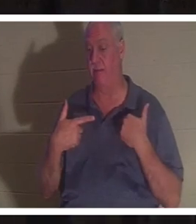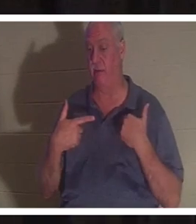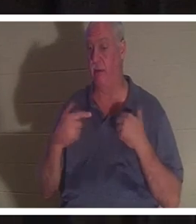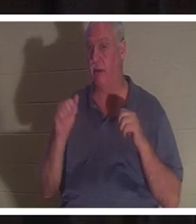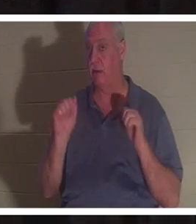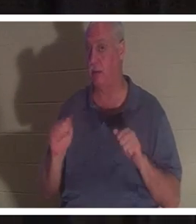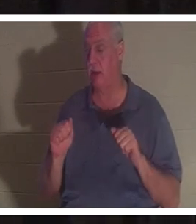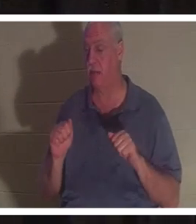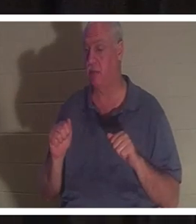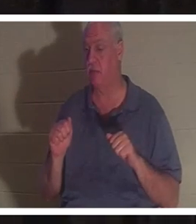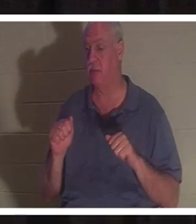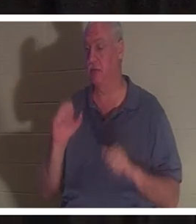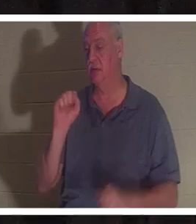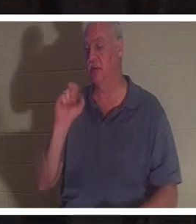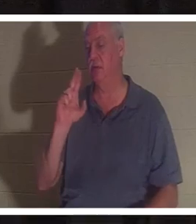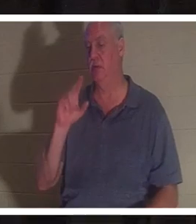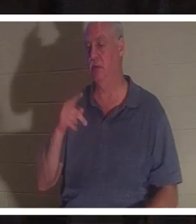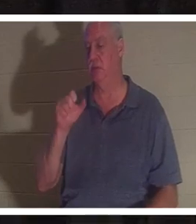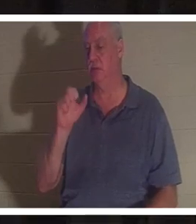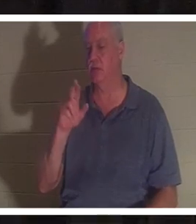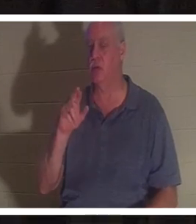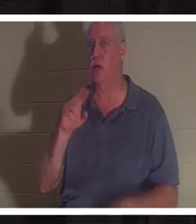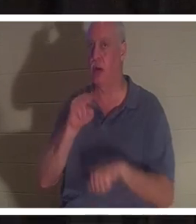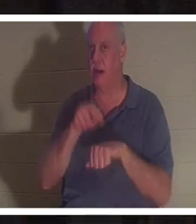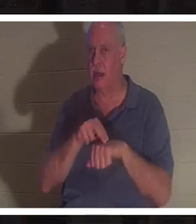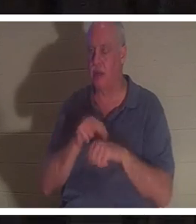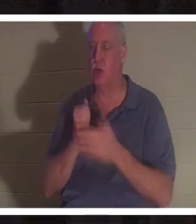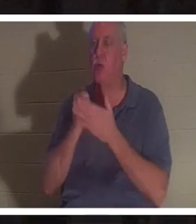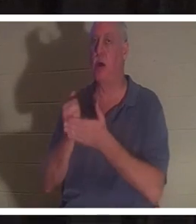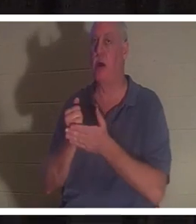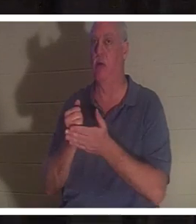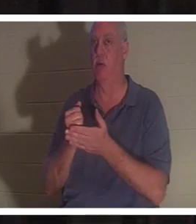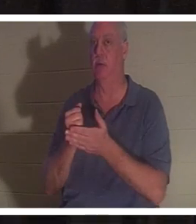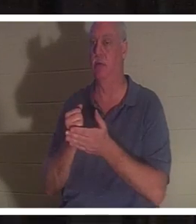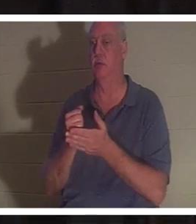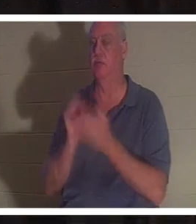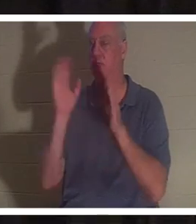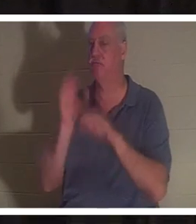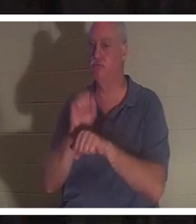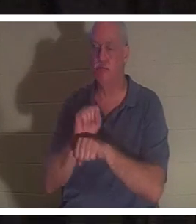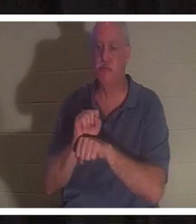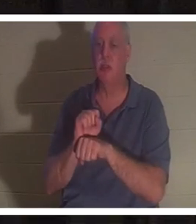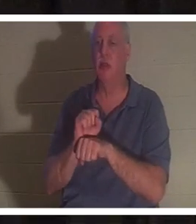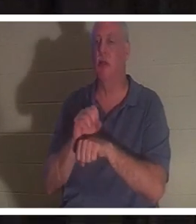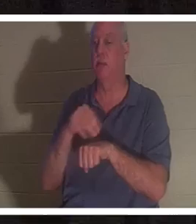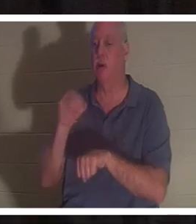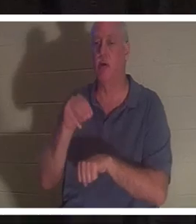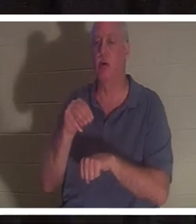was supernatural help in delivering you from an accident or some kind of situation that, or would